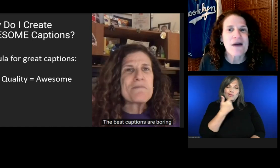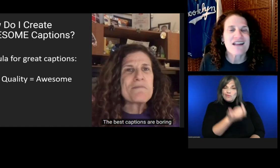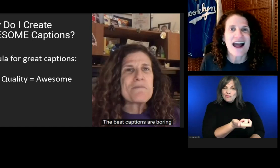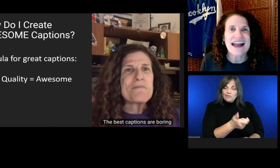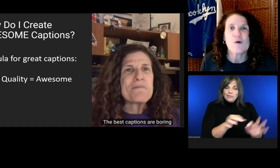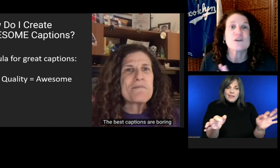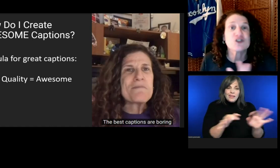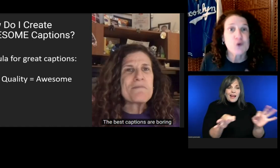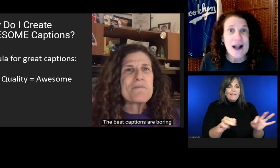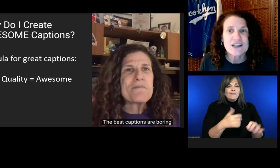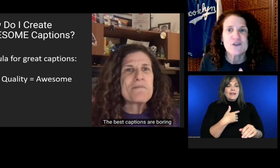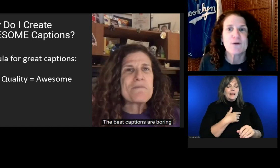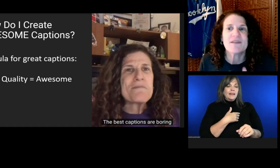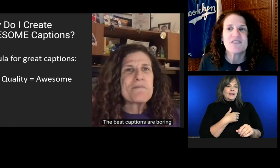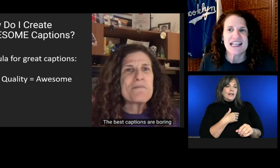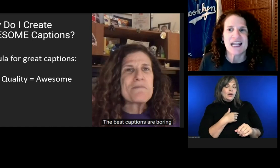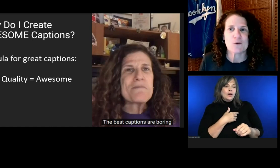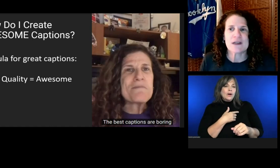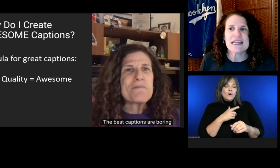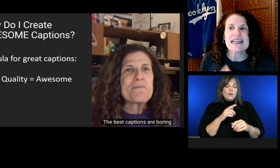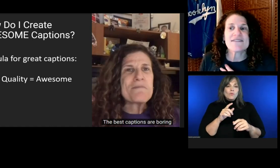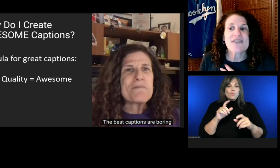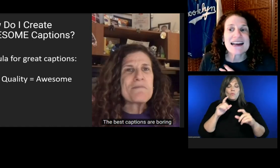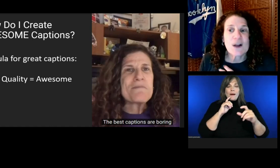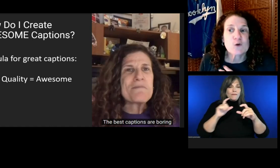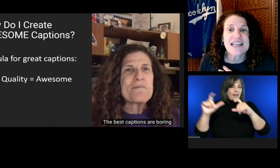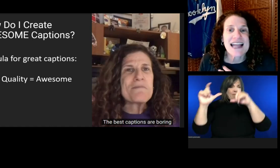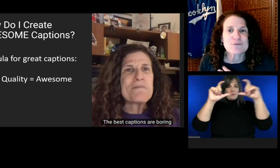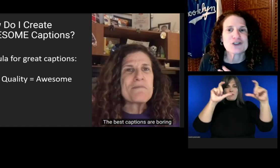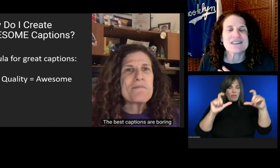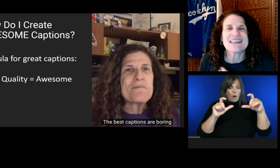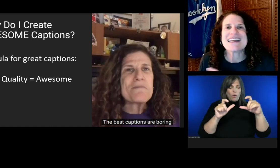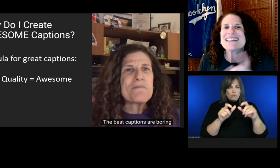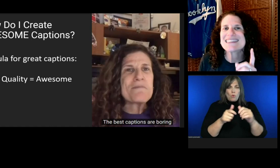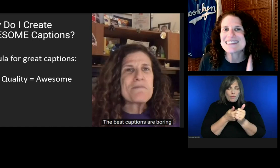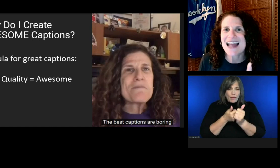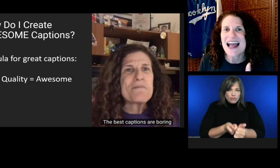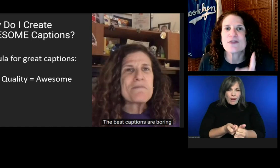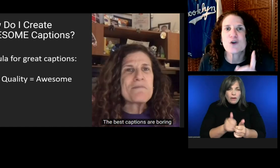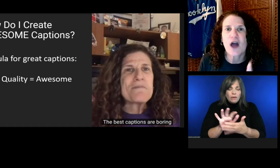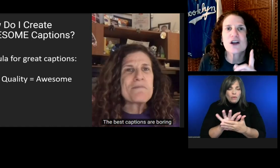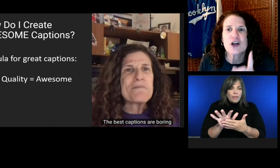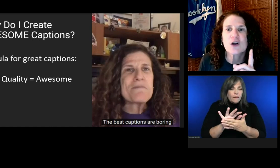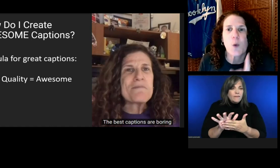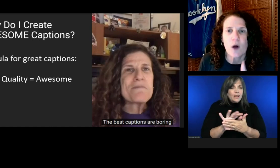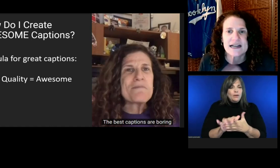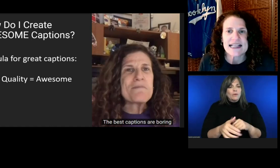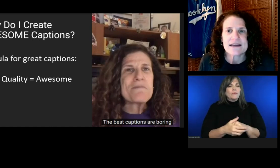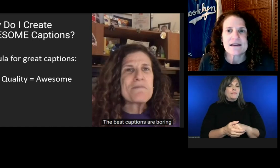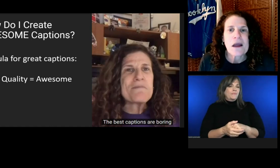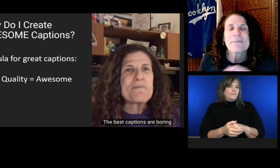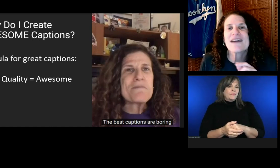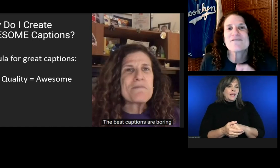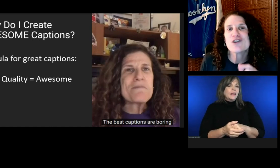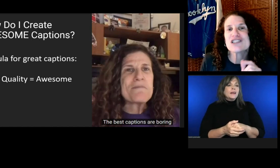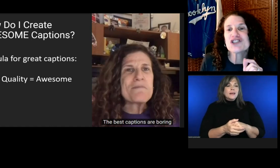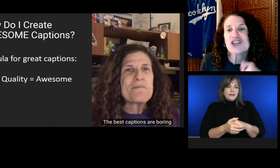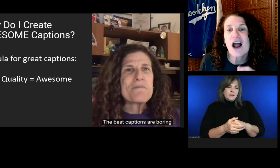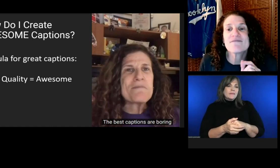They don't detract from the video. If I notice captions, it's a sign they're not good quality.